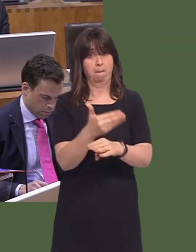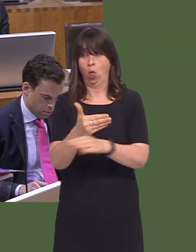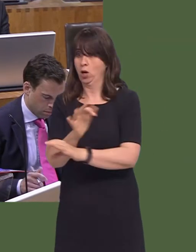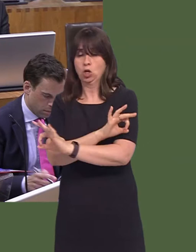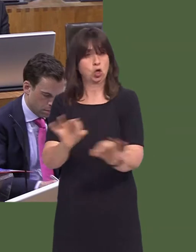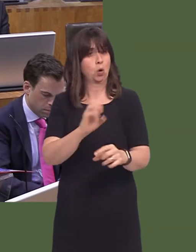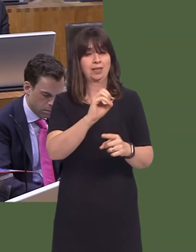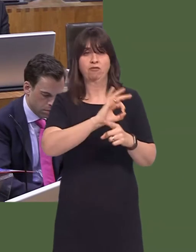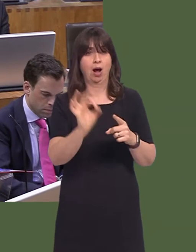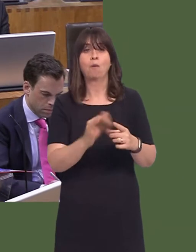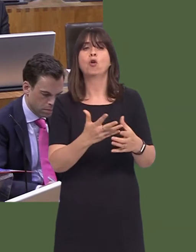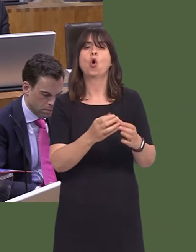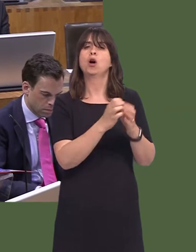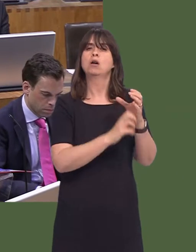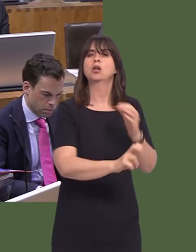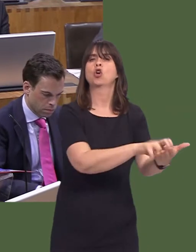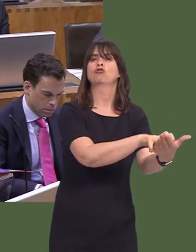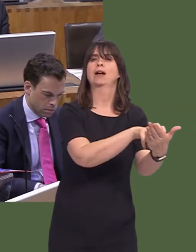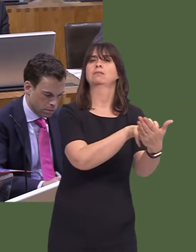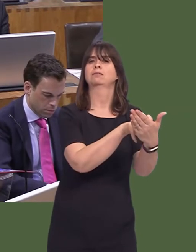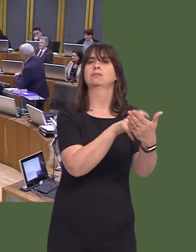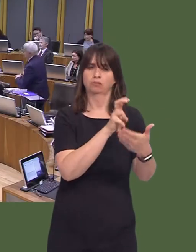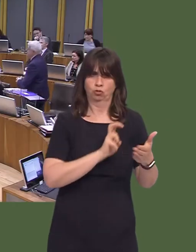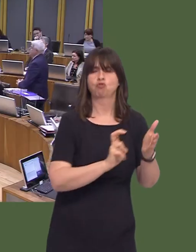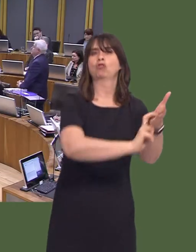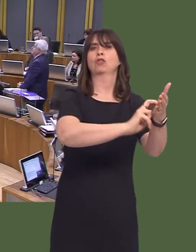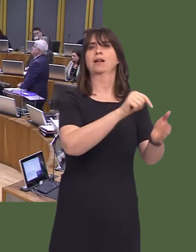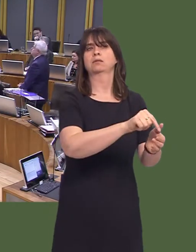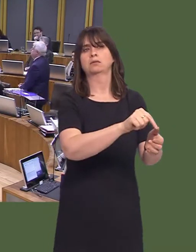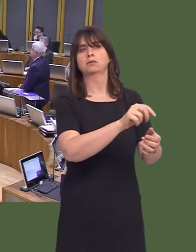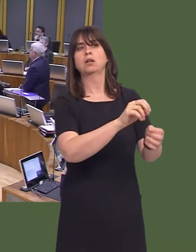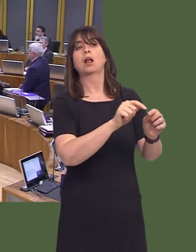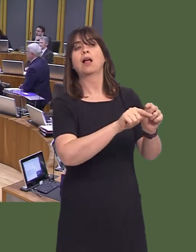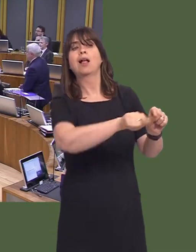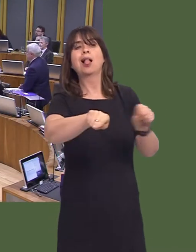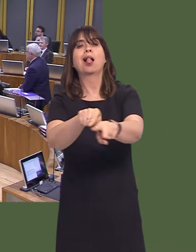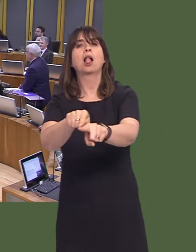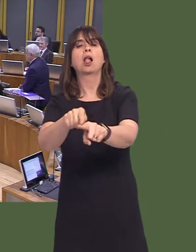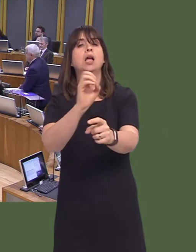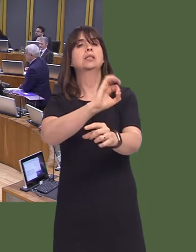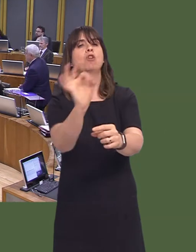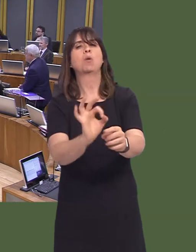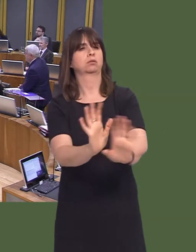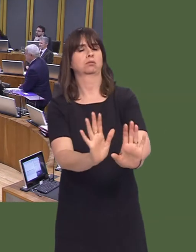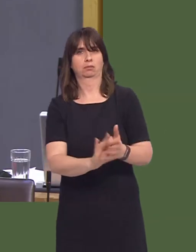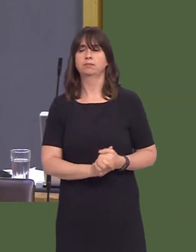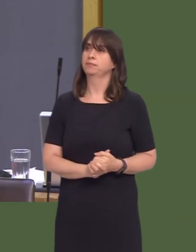when they subcontract, that is an area that still needs some work. Leanne Wood AM: Well, perhaps I can help you, First Minister. Proportionately, more people